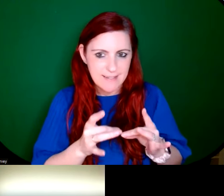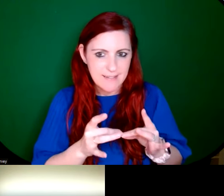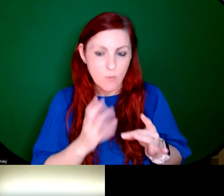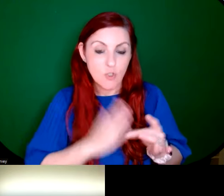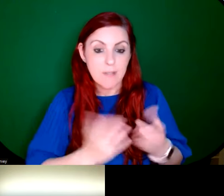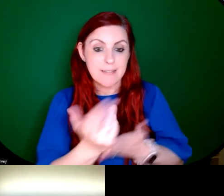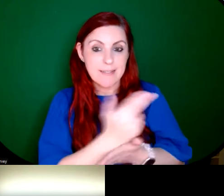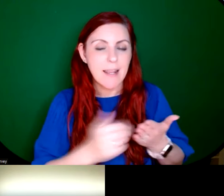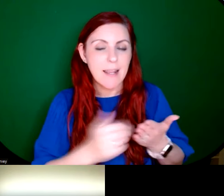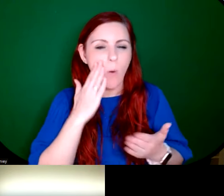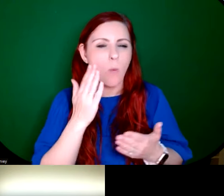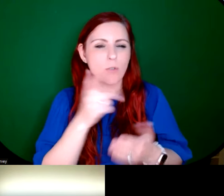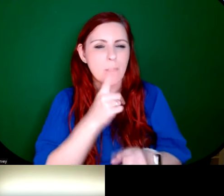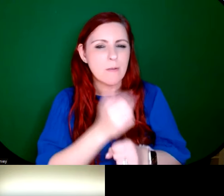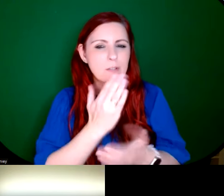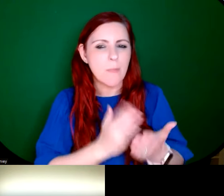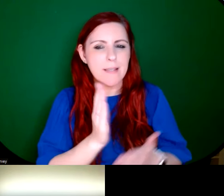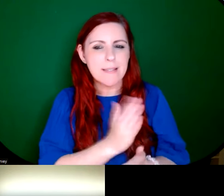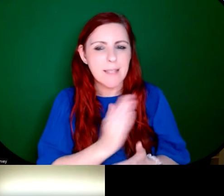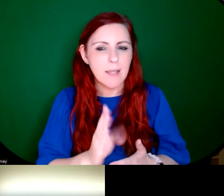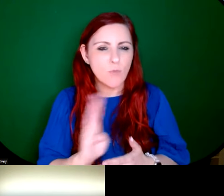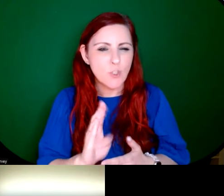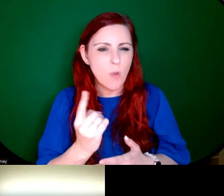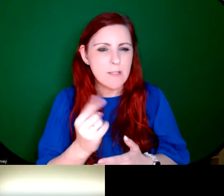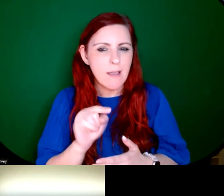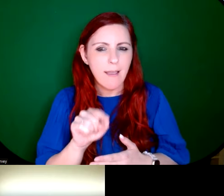talking about. And those ones were probably they might have just been kind of